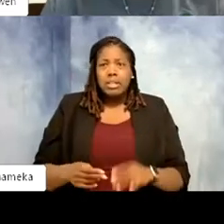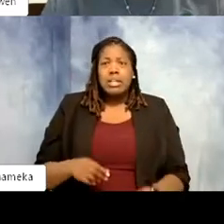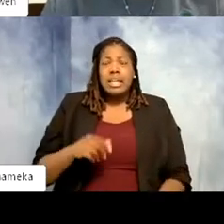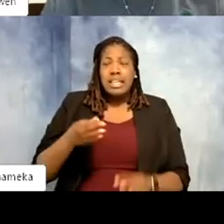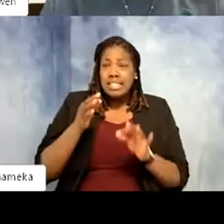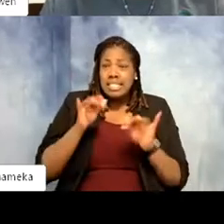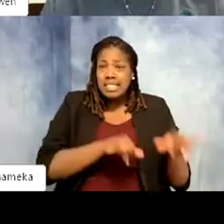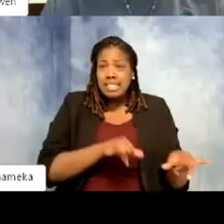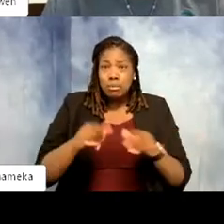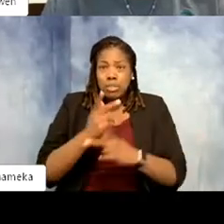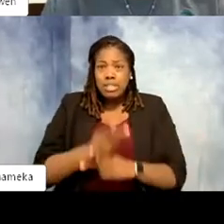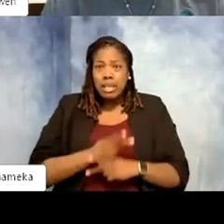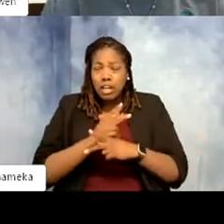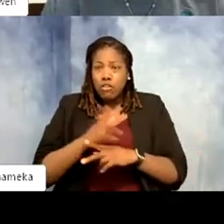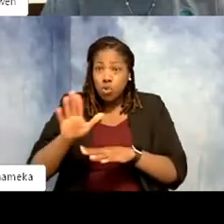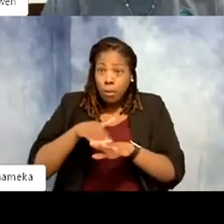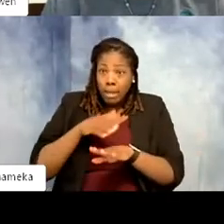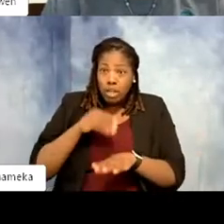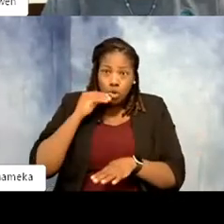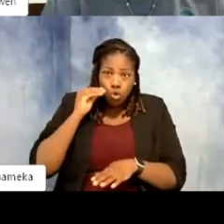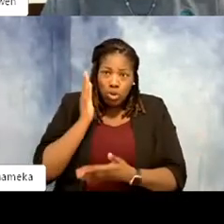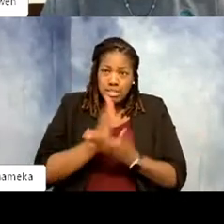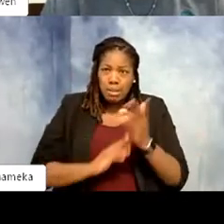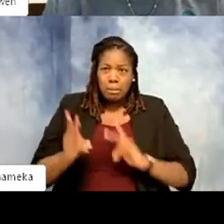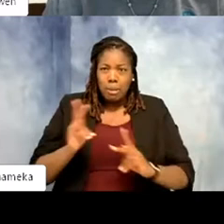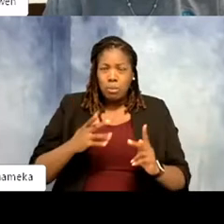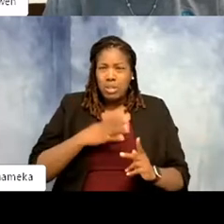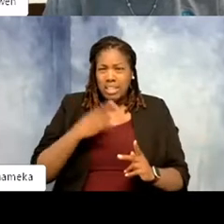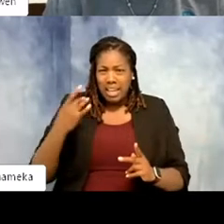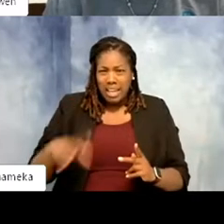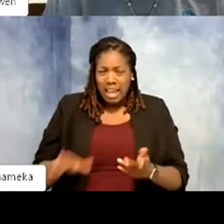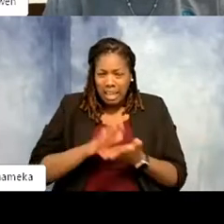taking care of your pet. Some people might not like or get grossed out by picking up after their dog